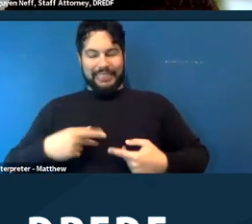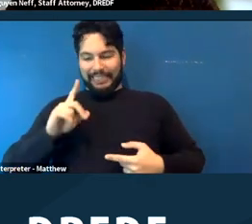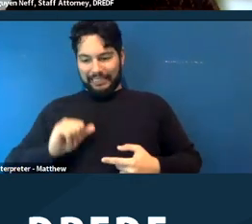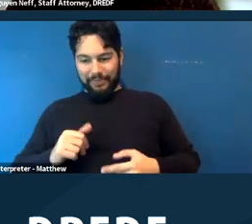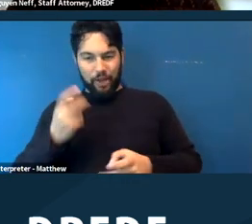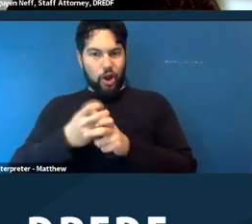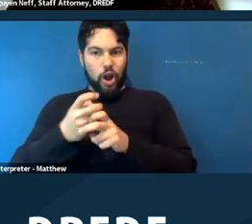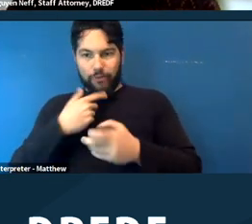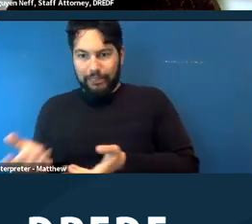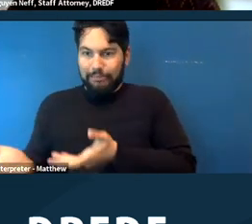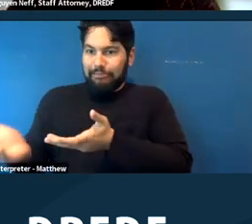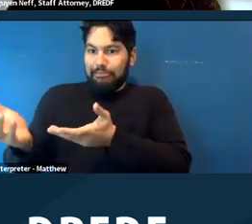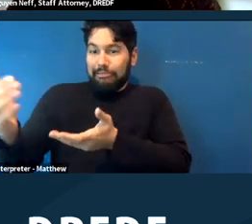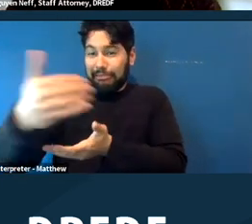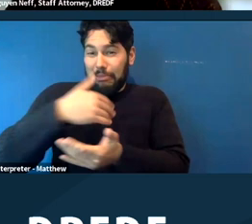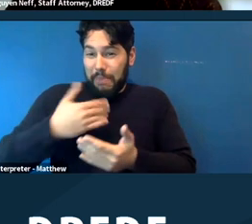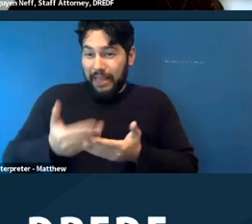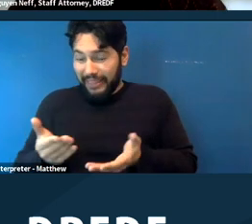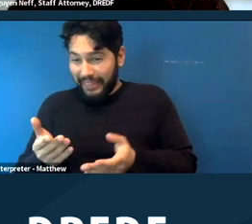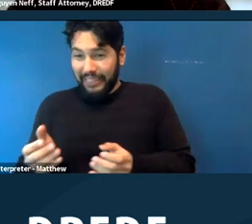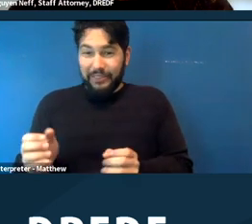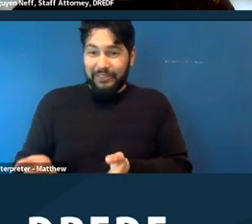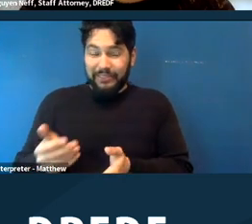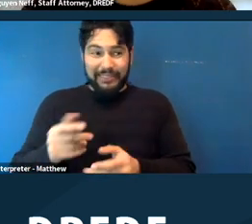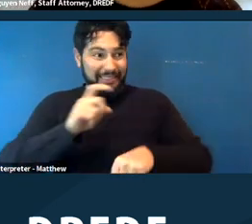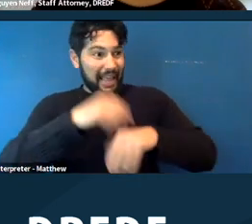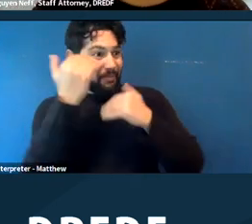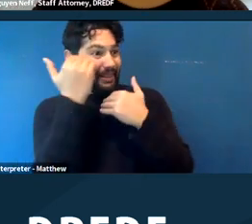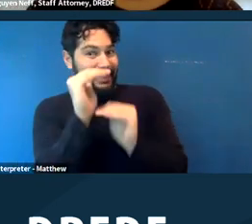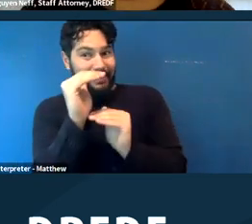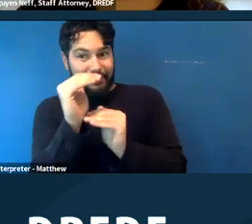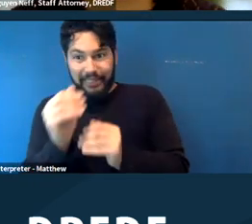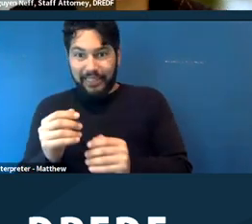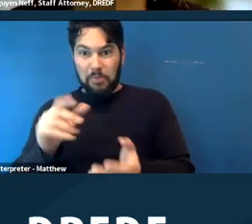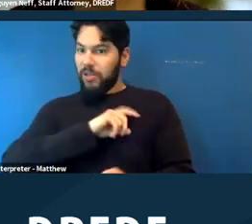very difficult to move their belongings in the time allotted by the police.